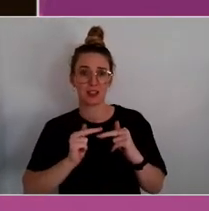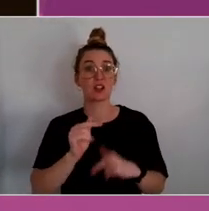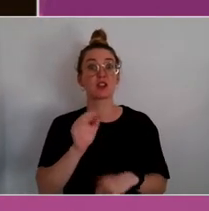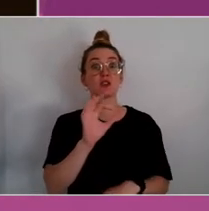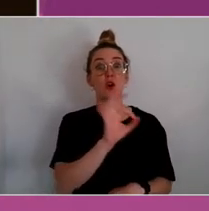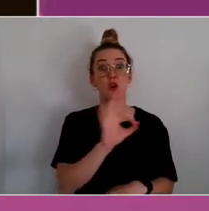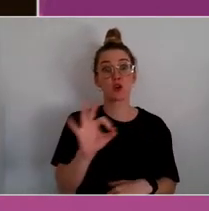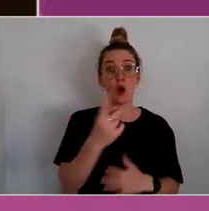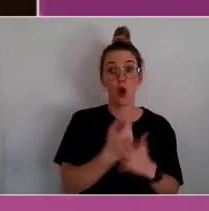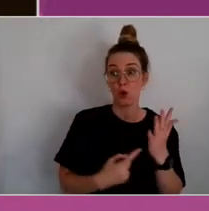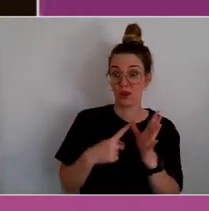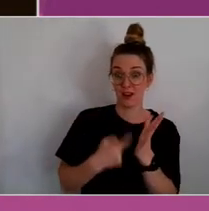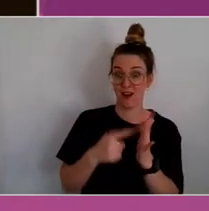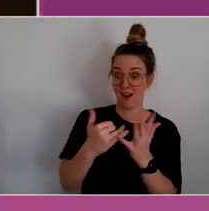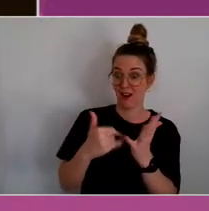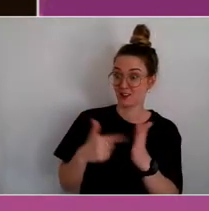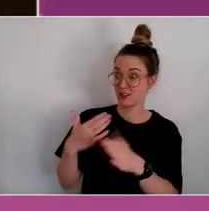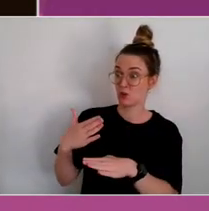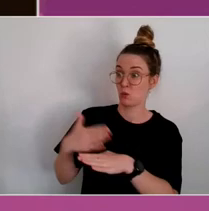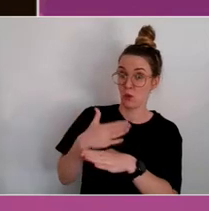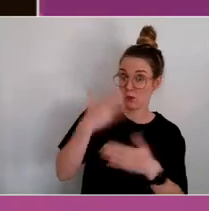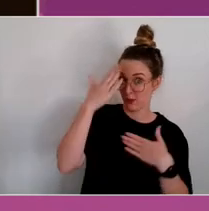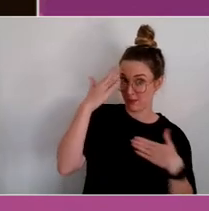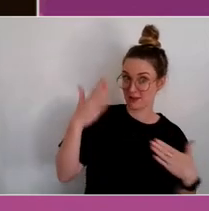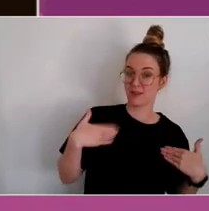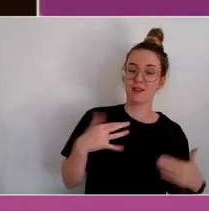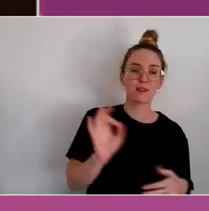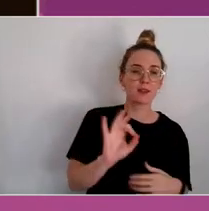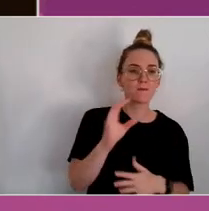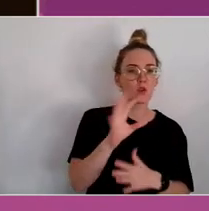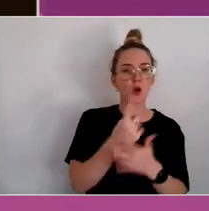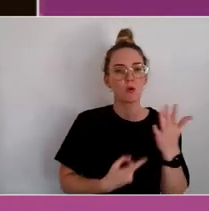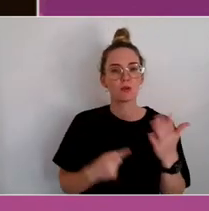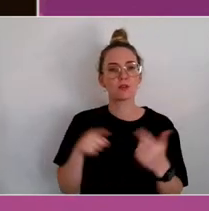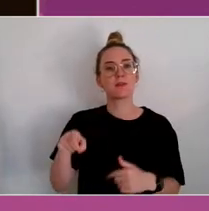versa, it's building its own expertise.